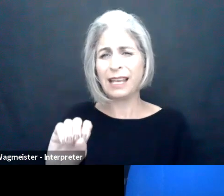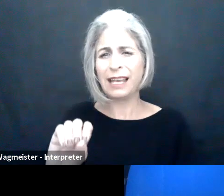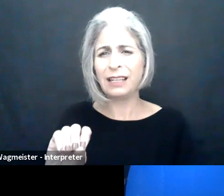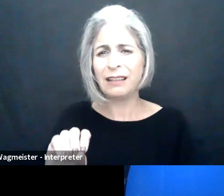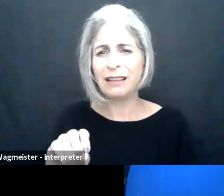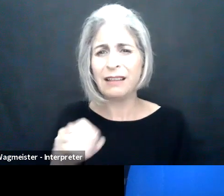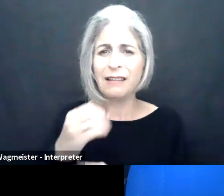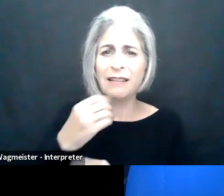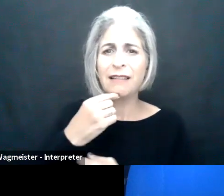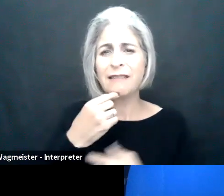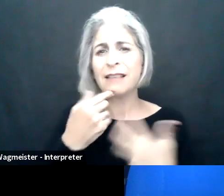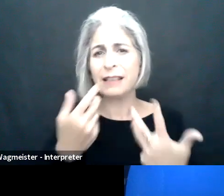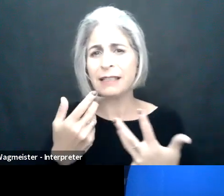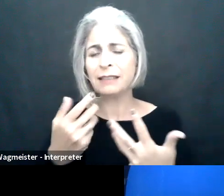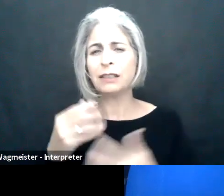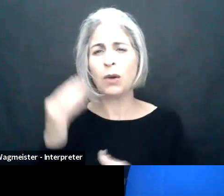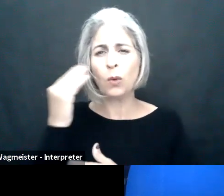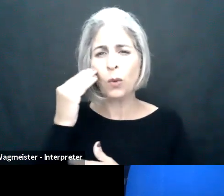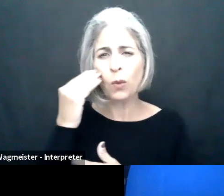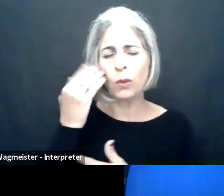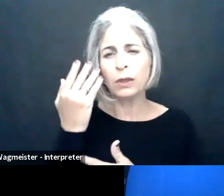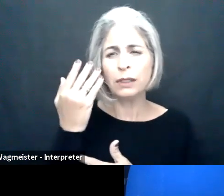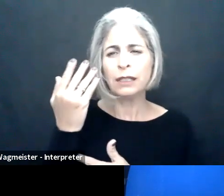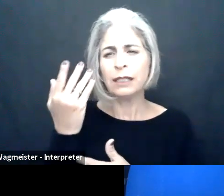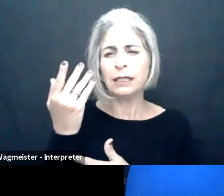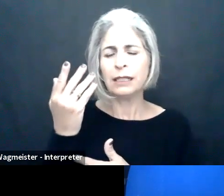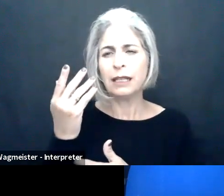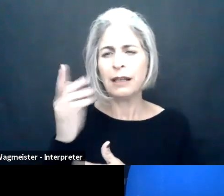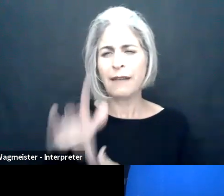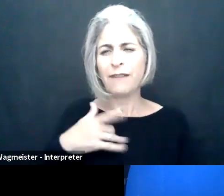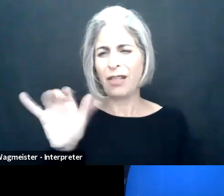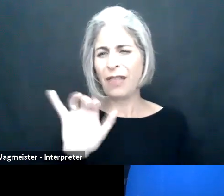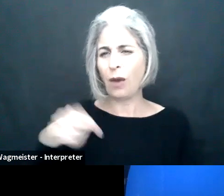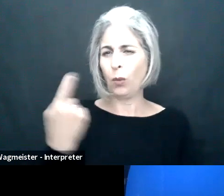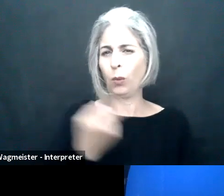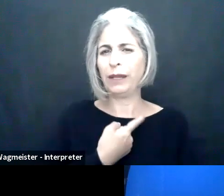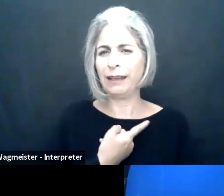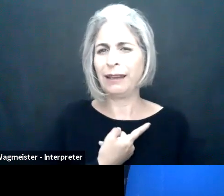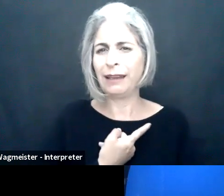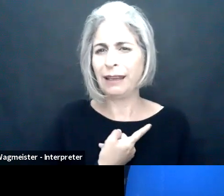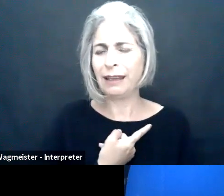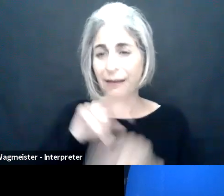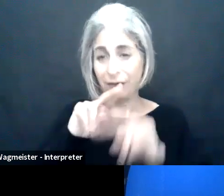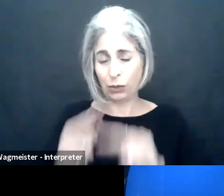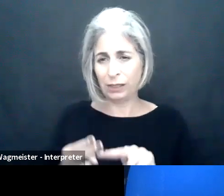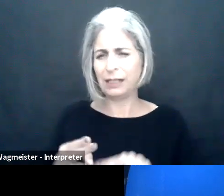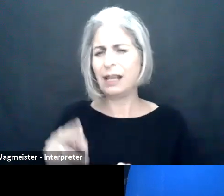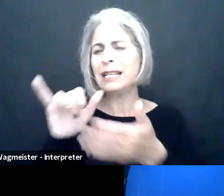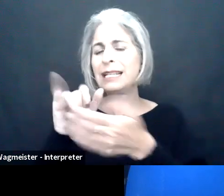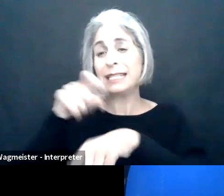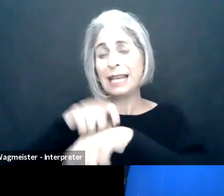features for workplaces. And 2% say they have decreased.